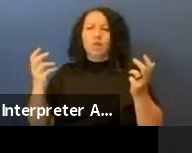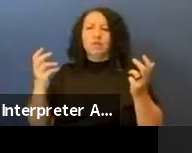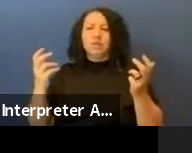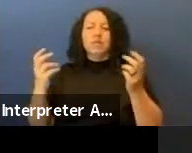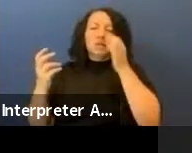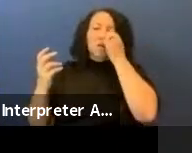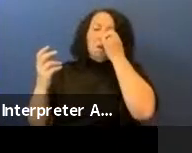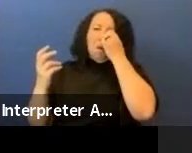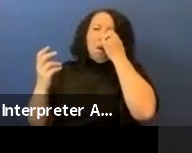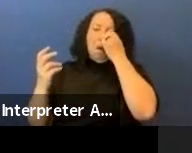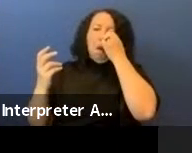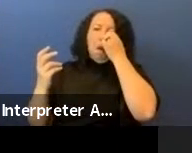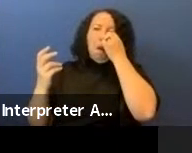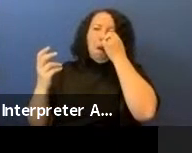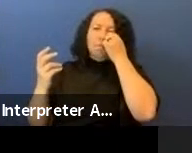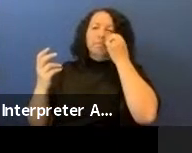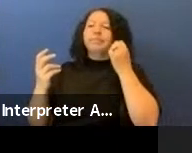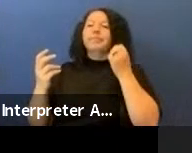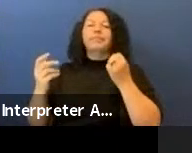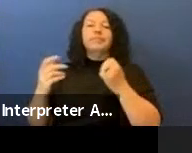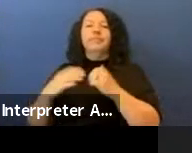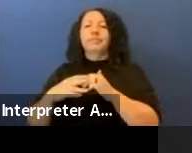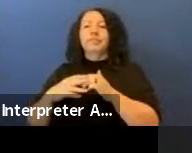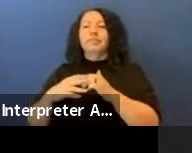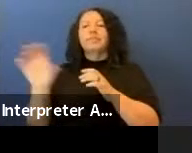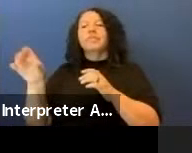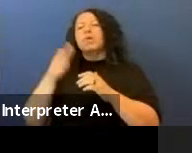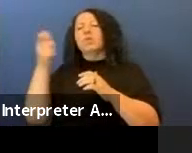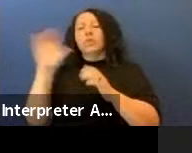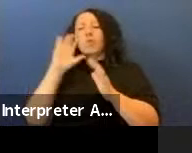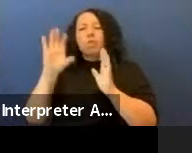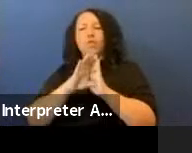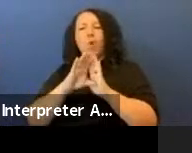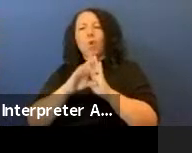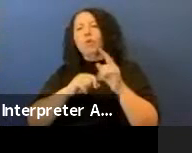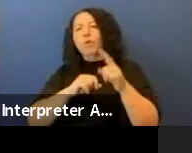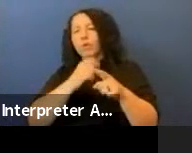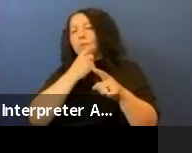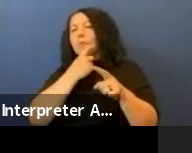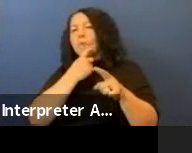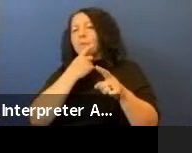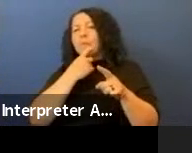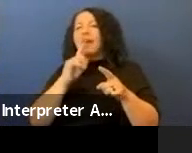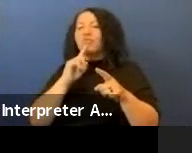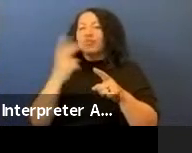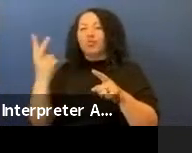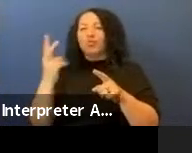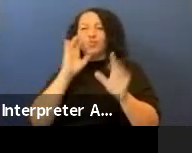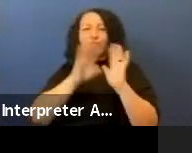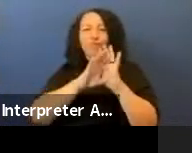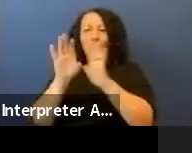There's another photo - two photos - of